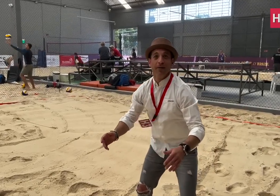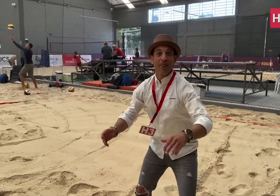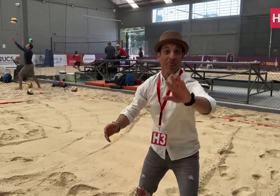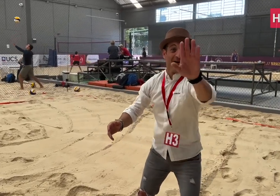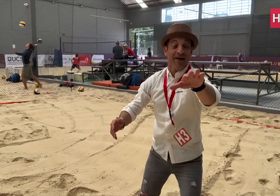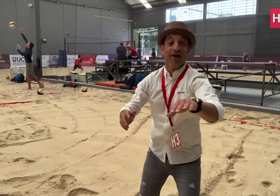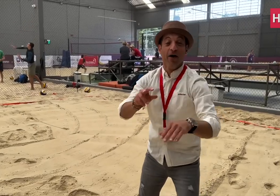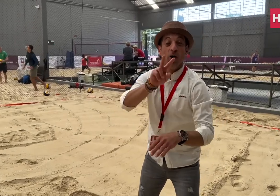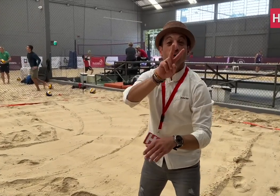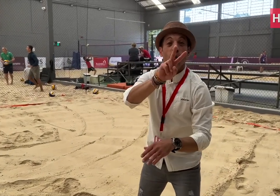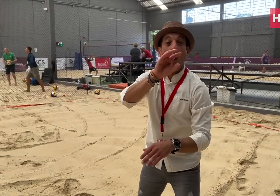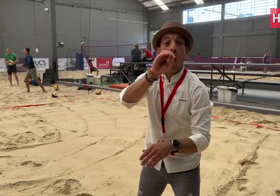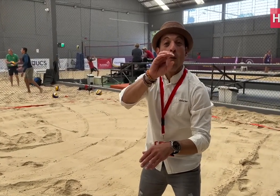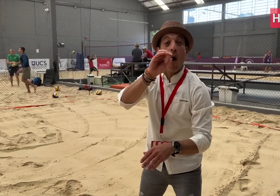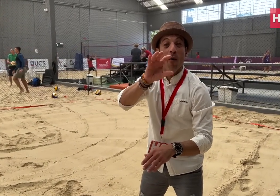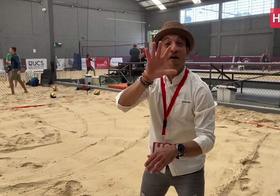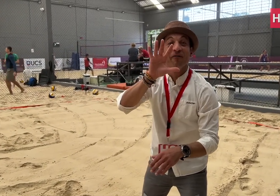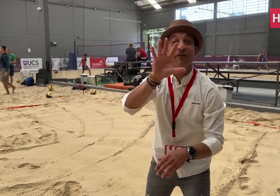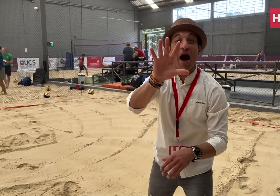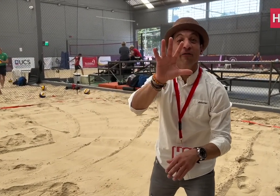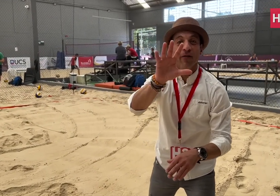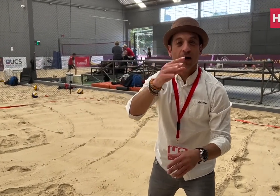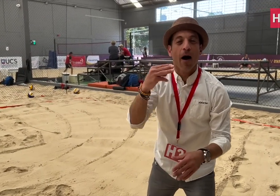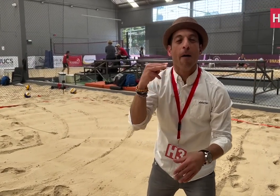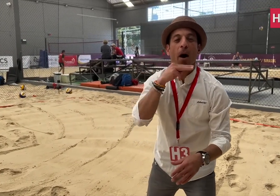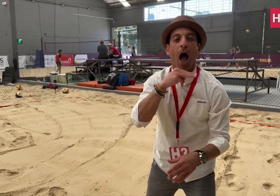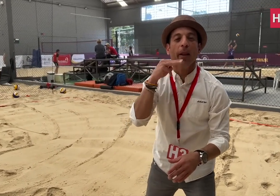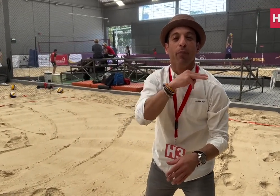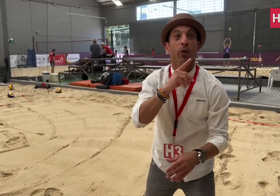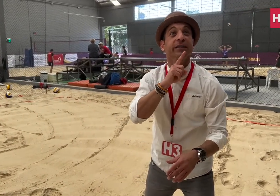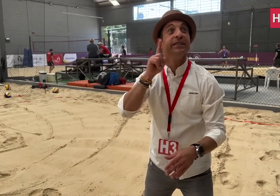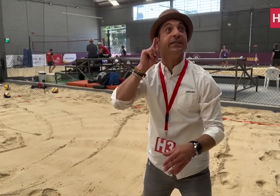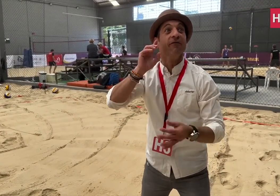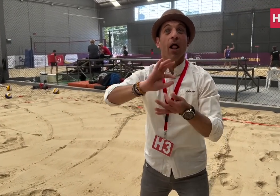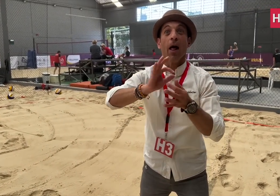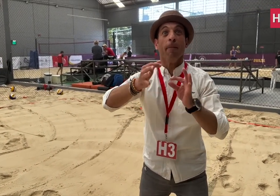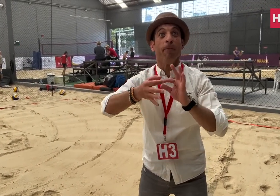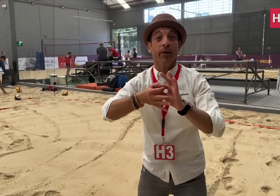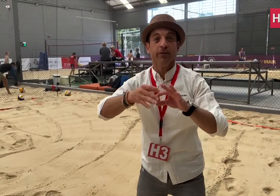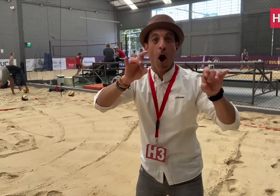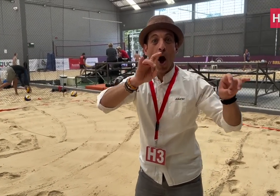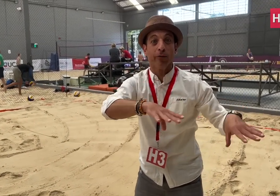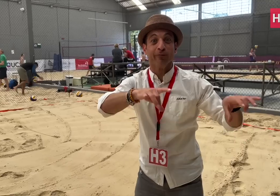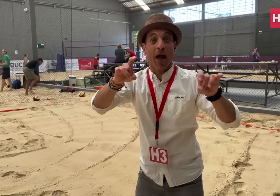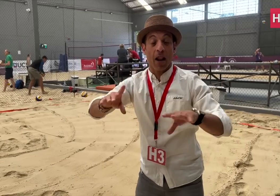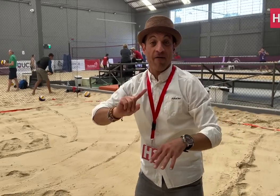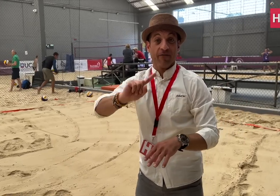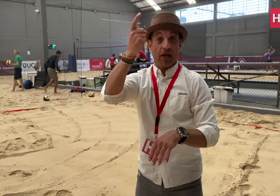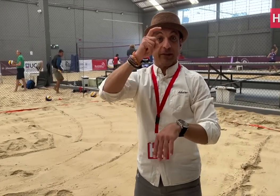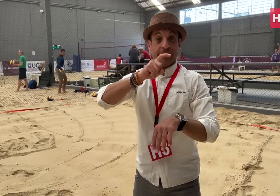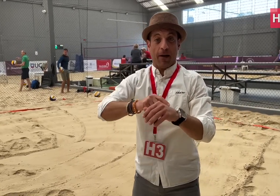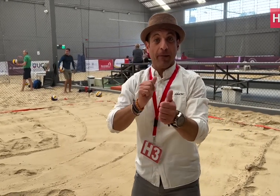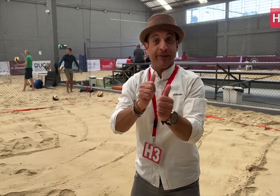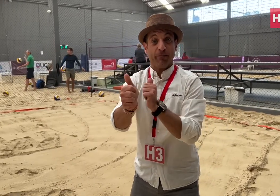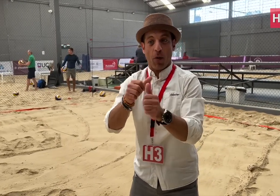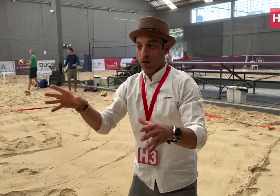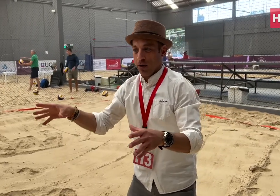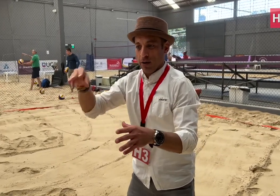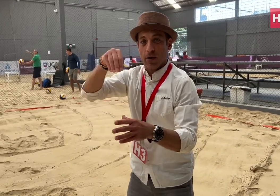In 2005 Melbourne Deaflympics, Men’s and Women’s Beach Volleyball was introduced